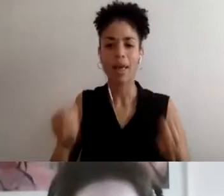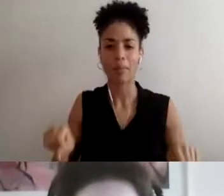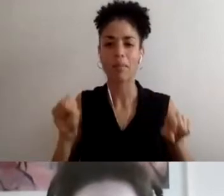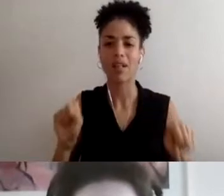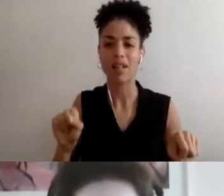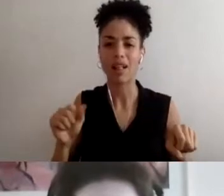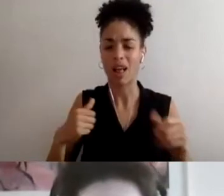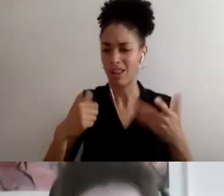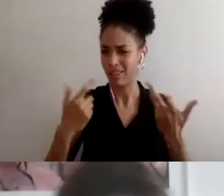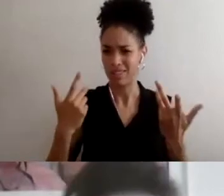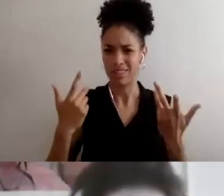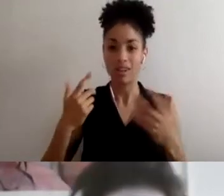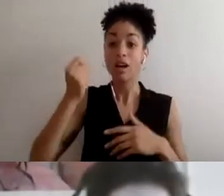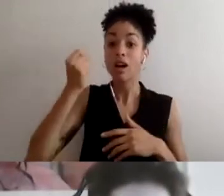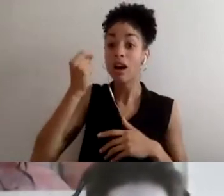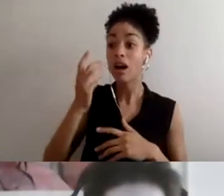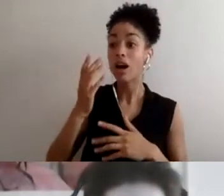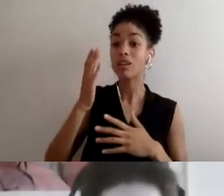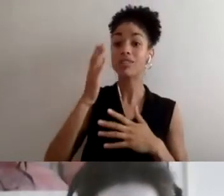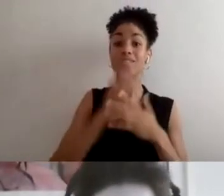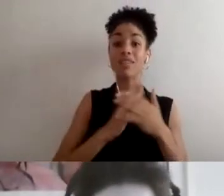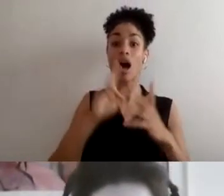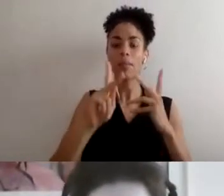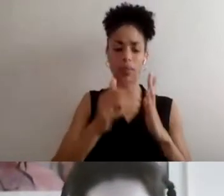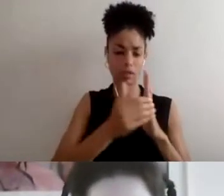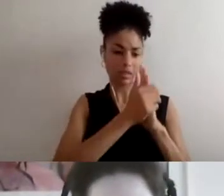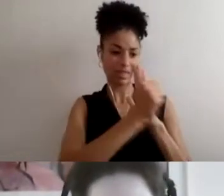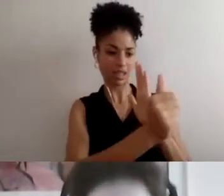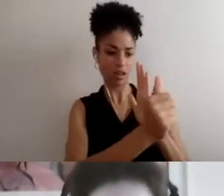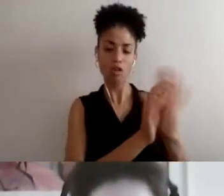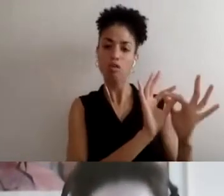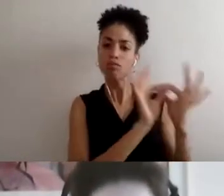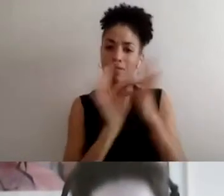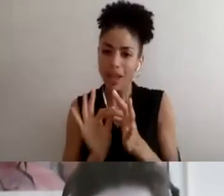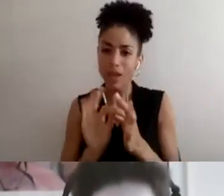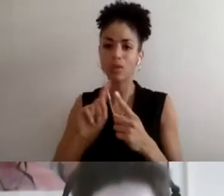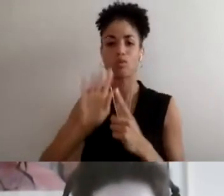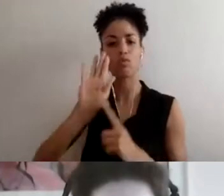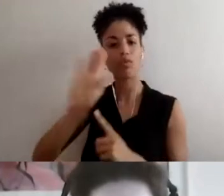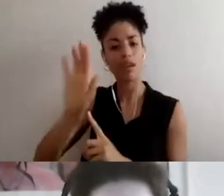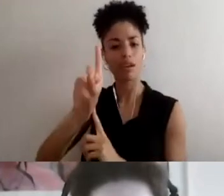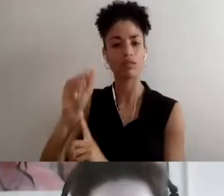that are aligned with their disabilities. And I just really want to see people not